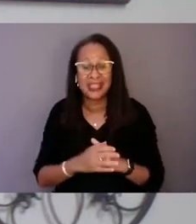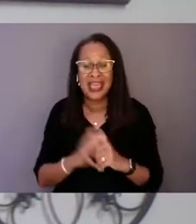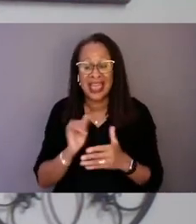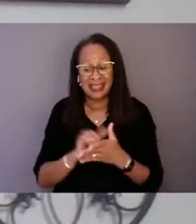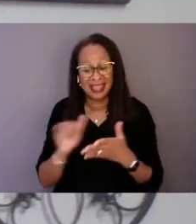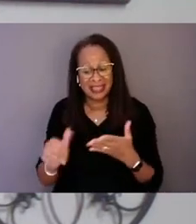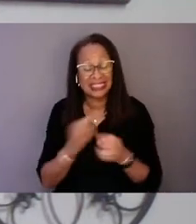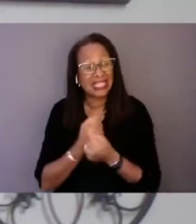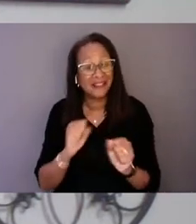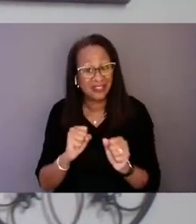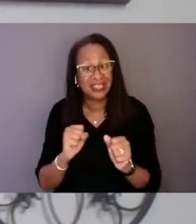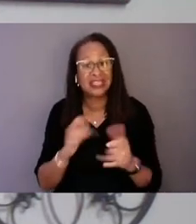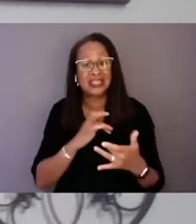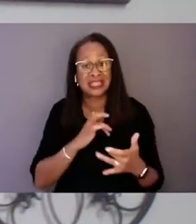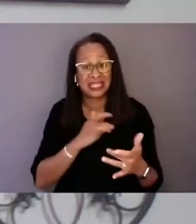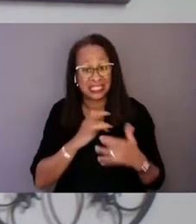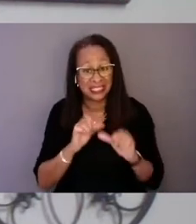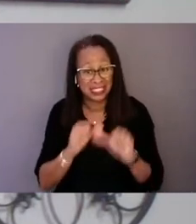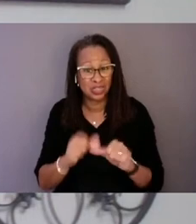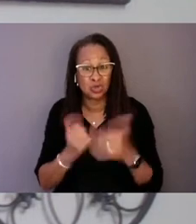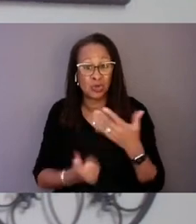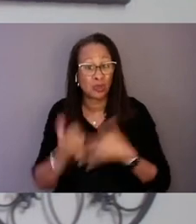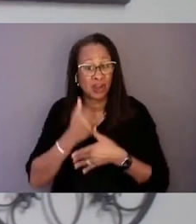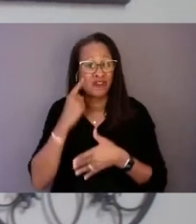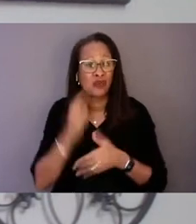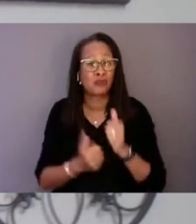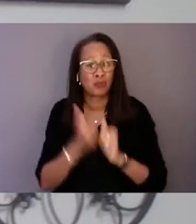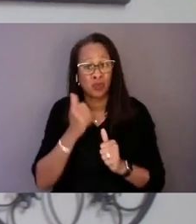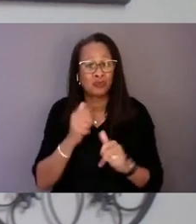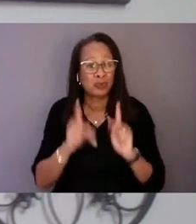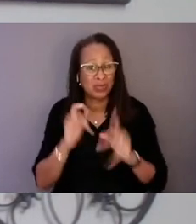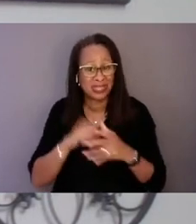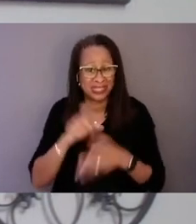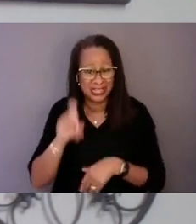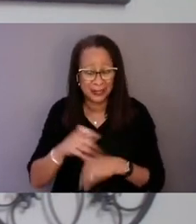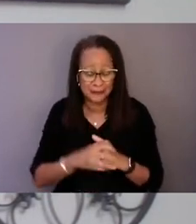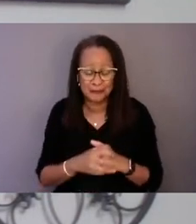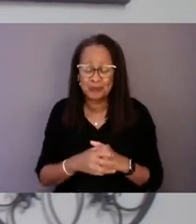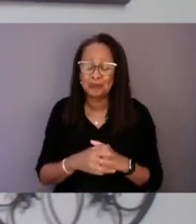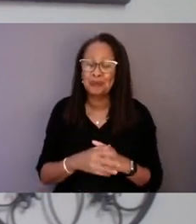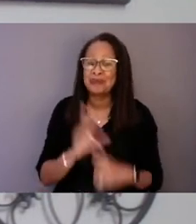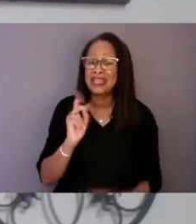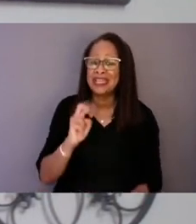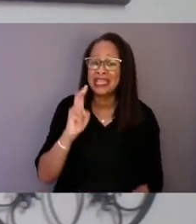The Kennedy Satcher Center intends to continue to lead efforts to embed equity into 988 and we want you to be a part of it.